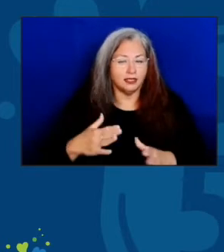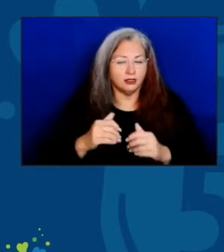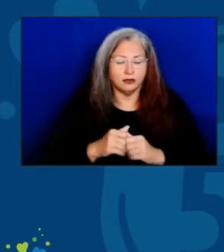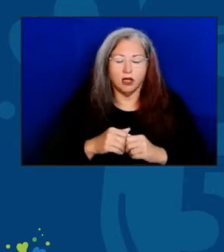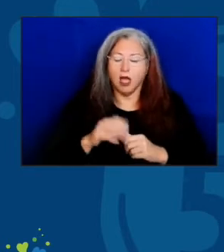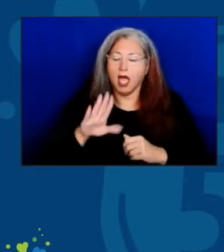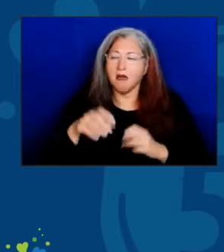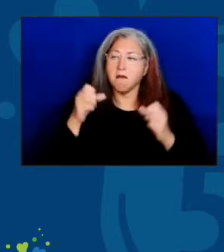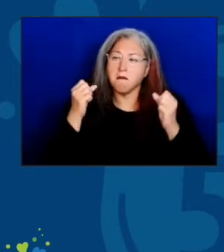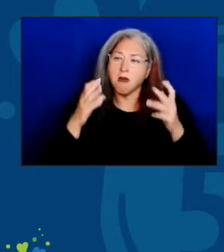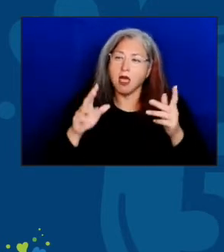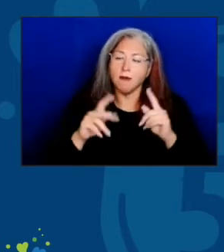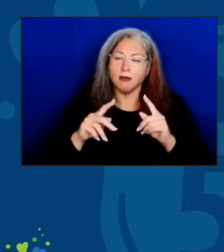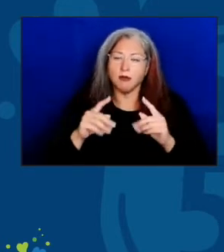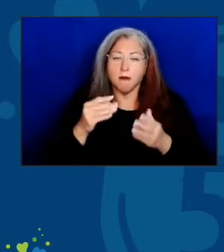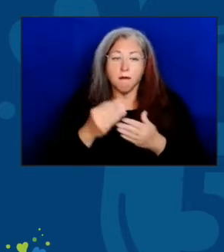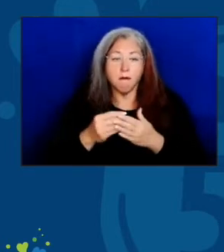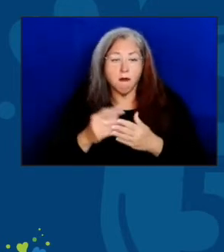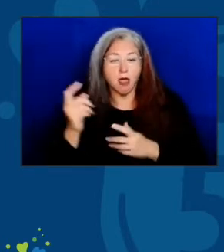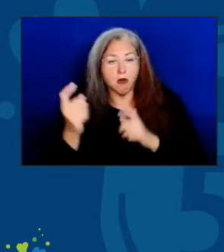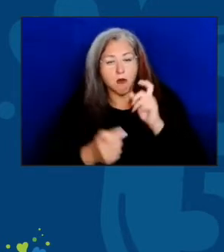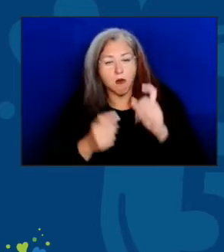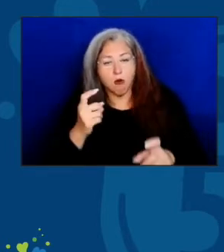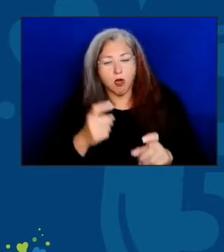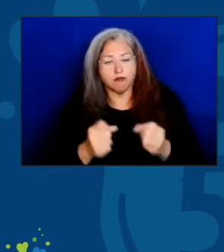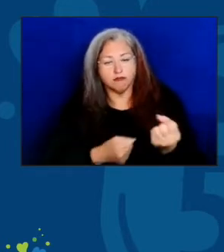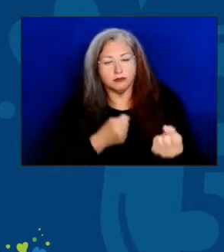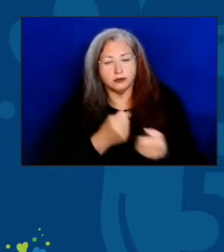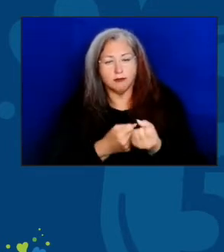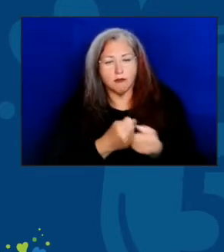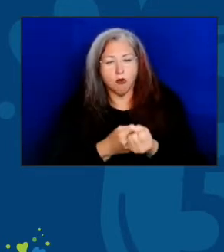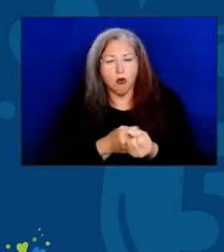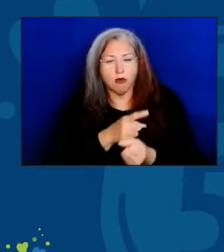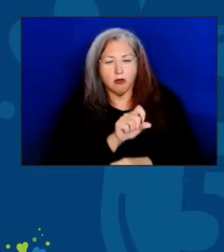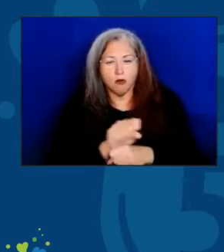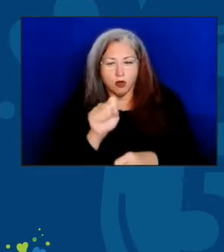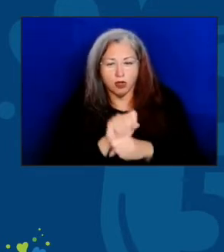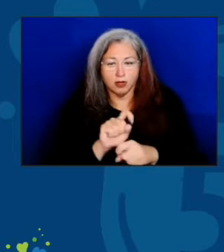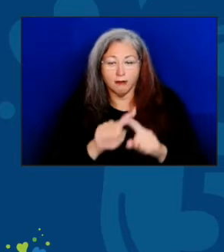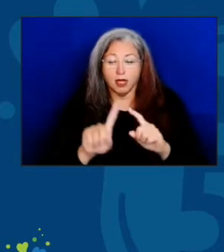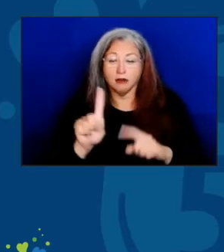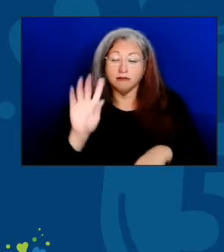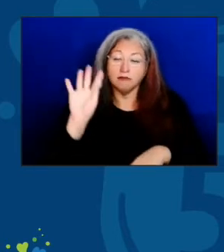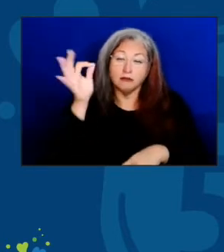their hard-earned money to support local efforts, but the federal role is critical.